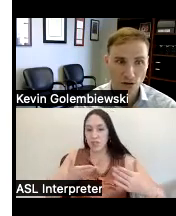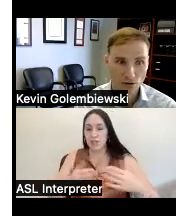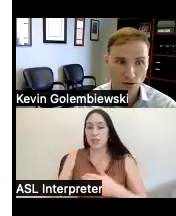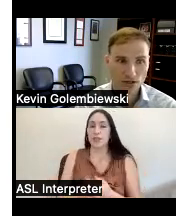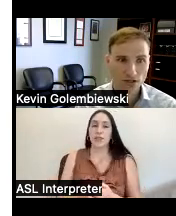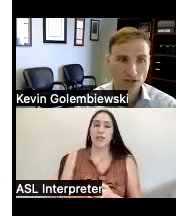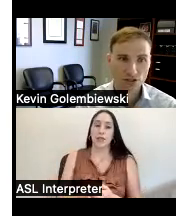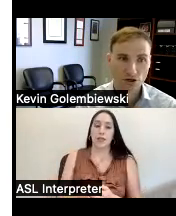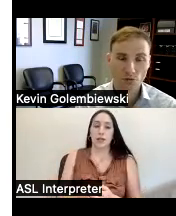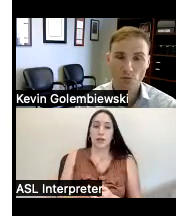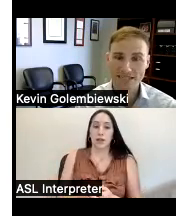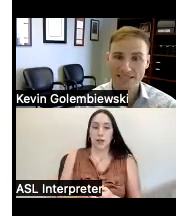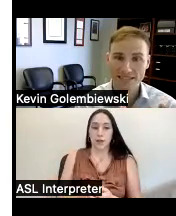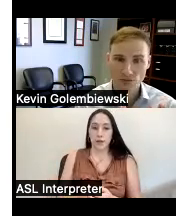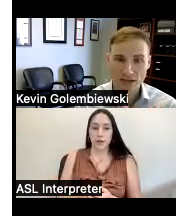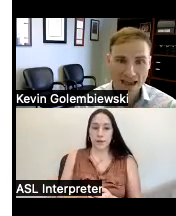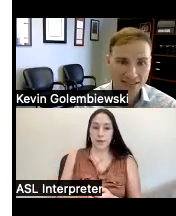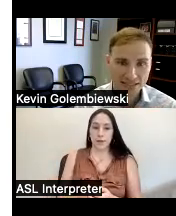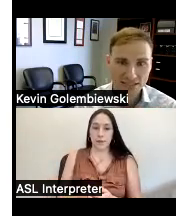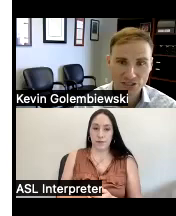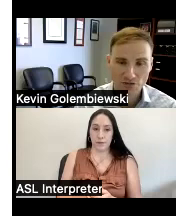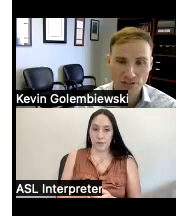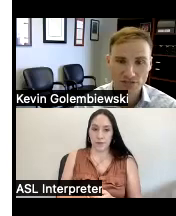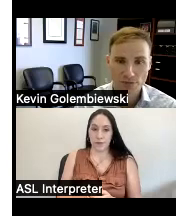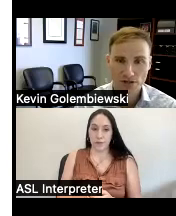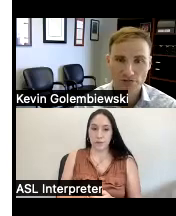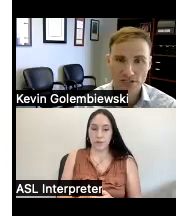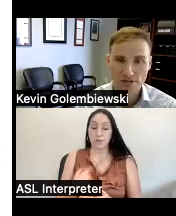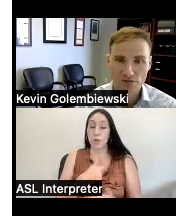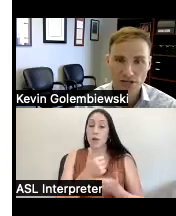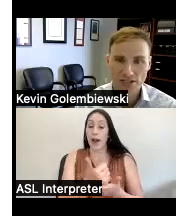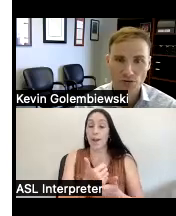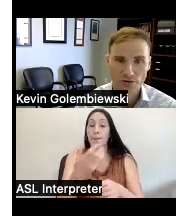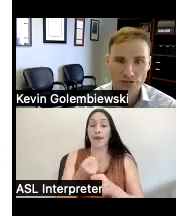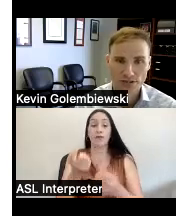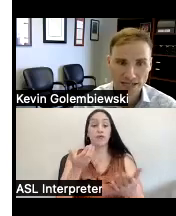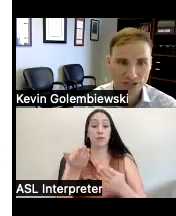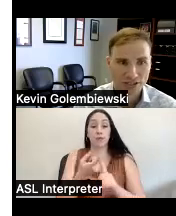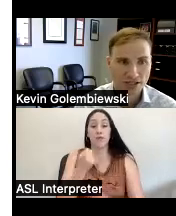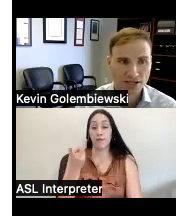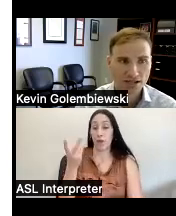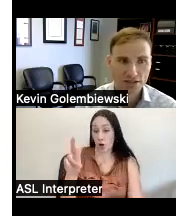goal so we assist with accessing services from the Division of Vocational Rehabilitation and